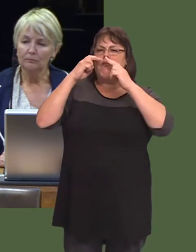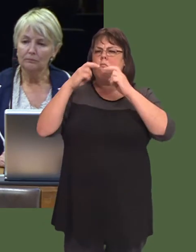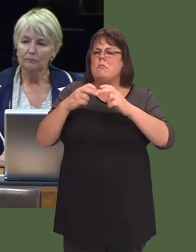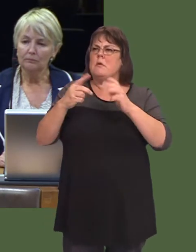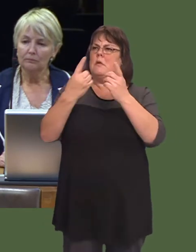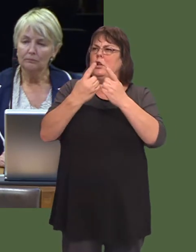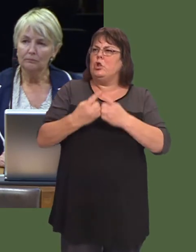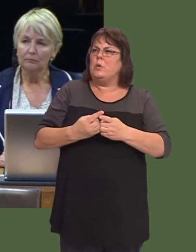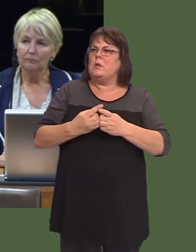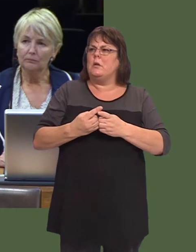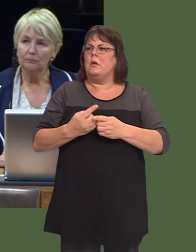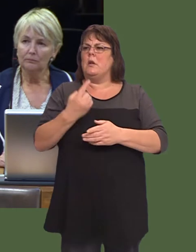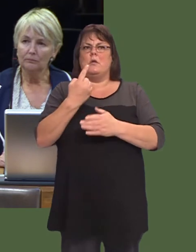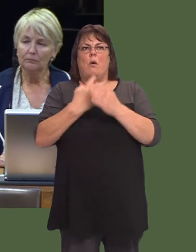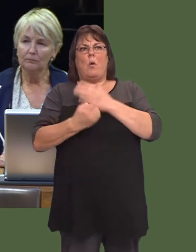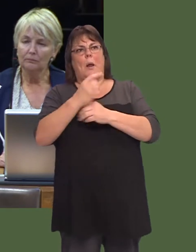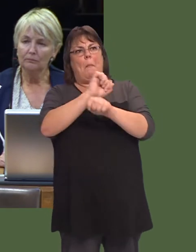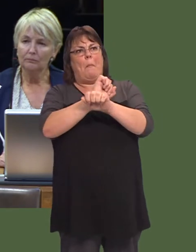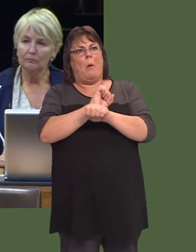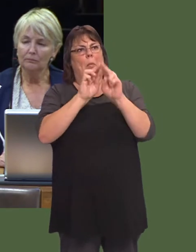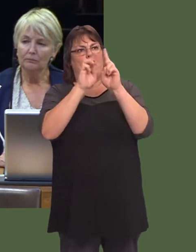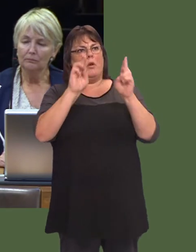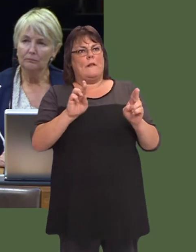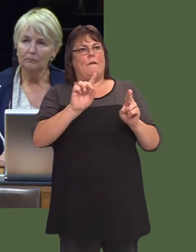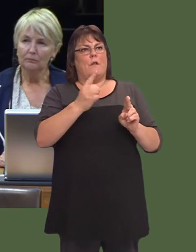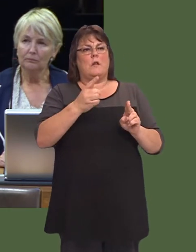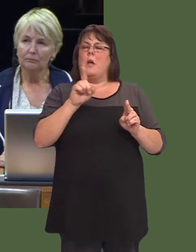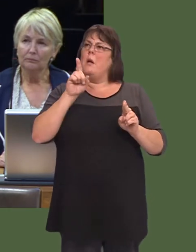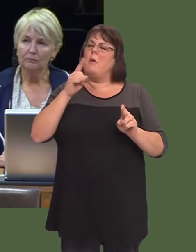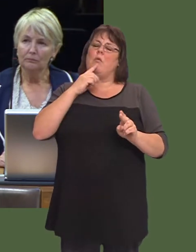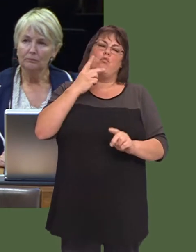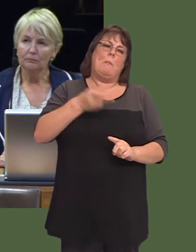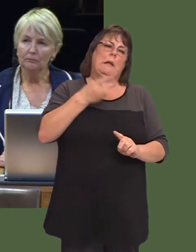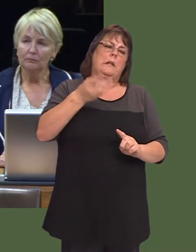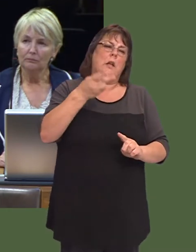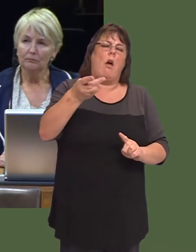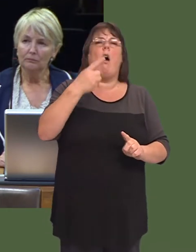Leanne Wood: And itís not just about prisons, First Minister, itís this mantra of jobs